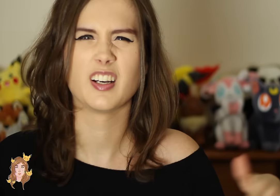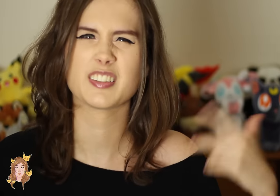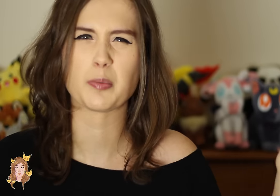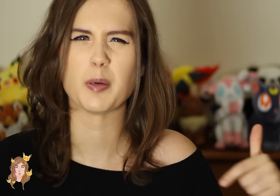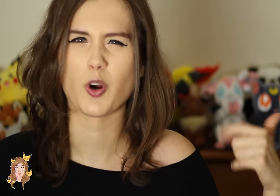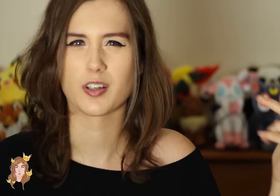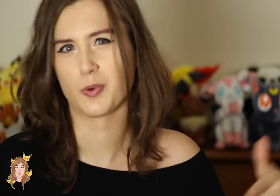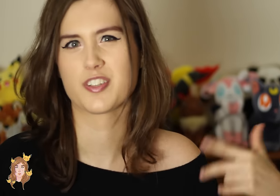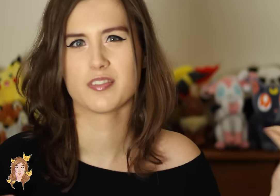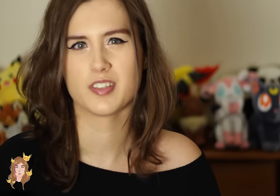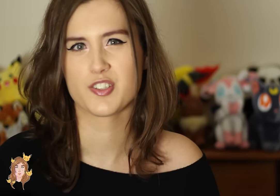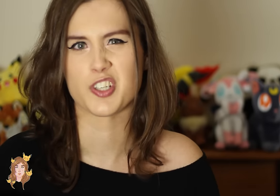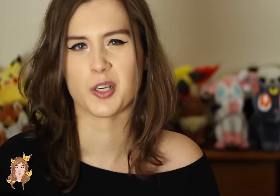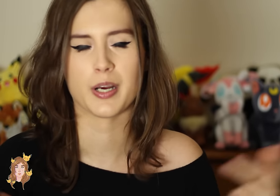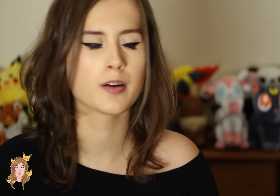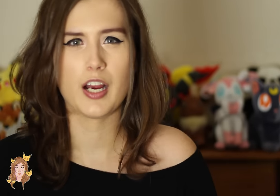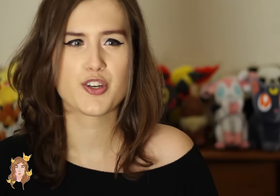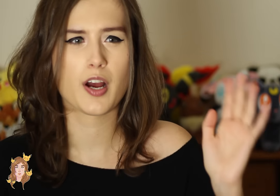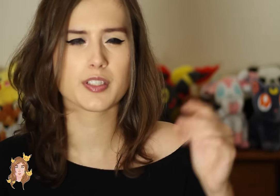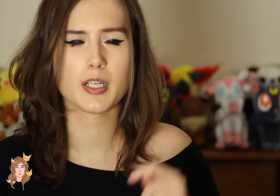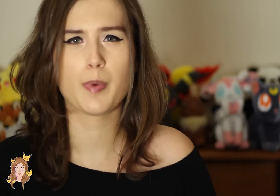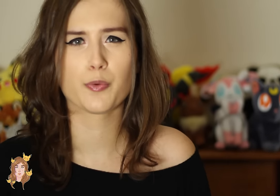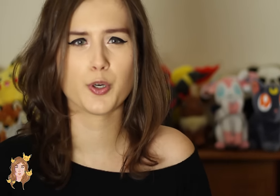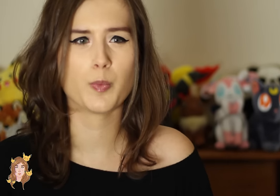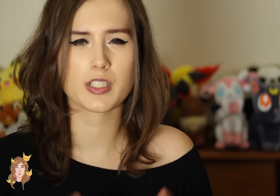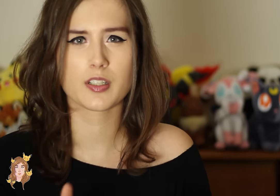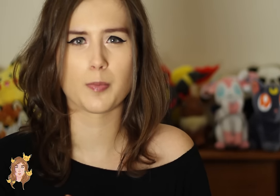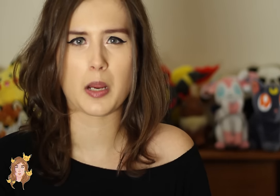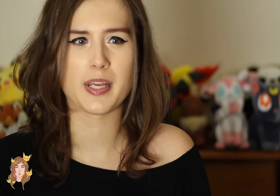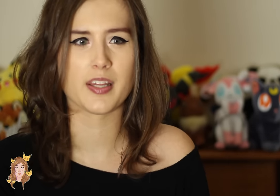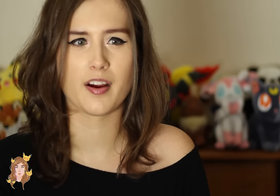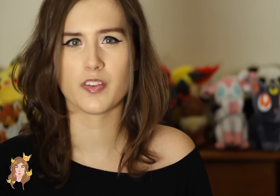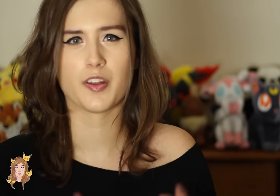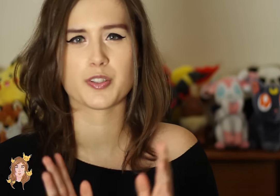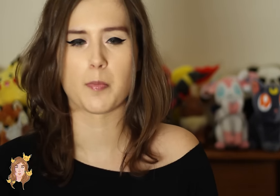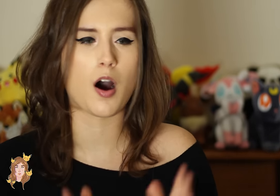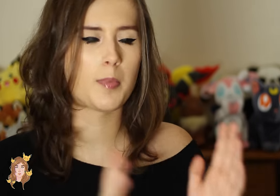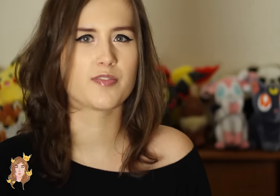That’s a bit more what she’s doing. And she goes to the bedroom with this little baby in there and then there’s the mom and